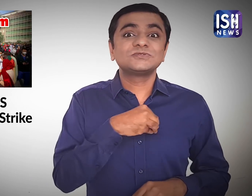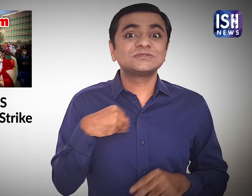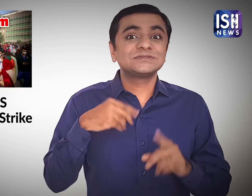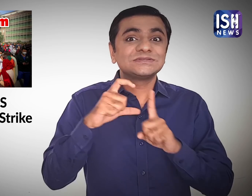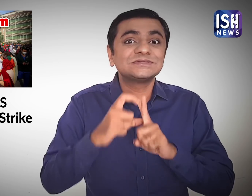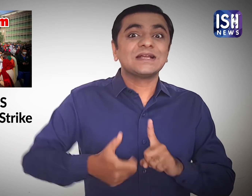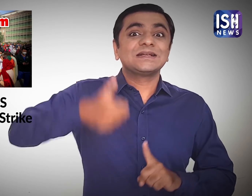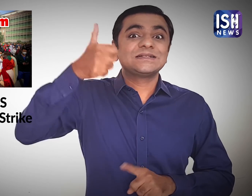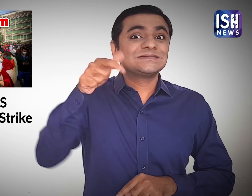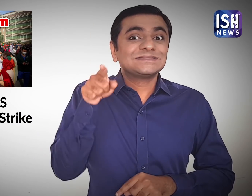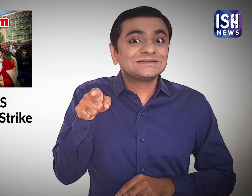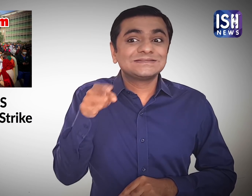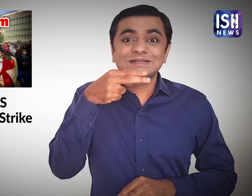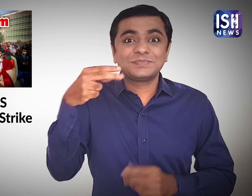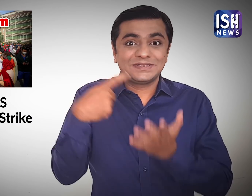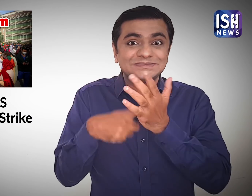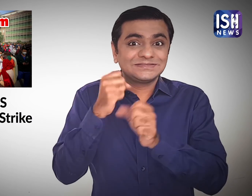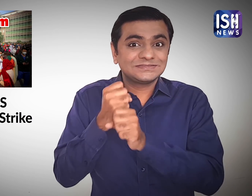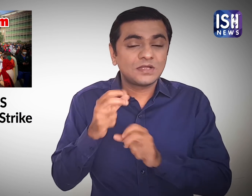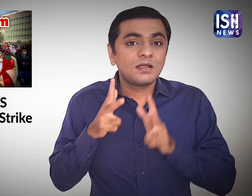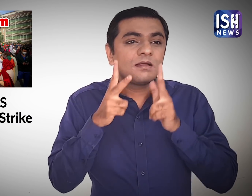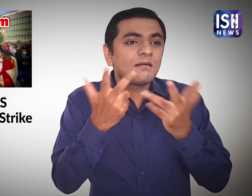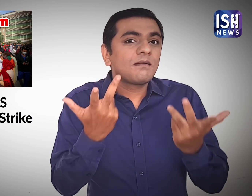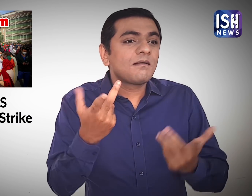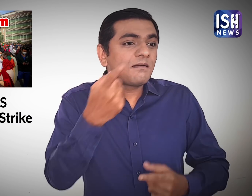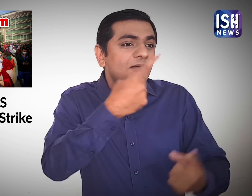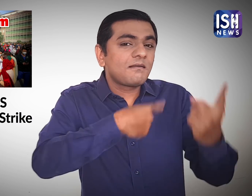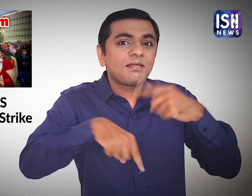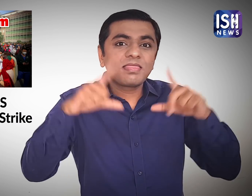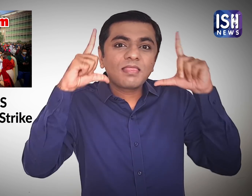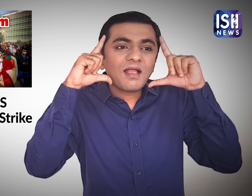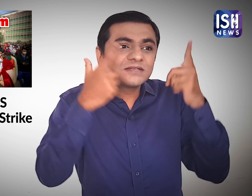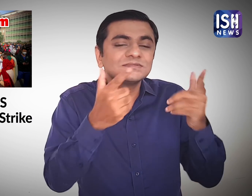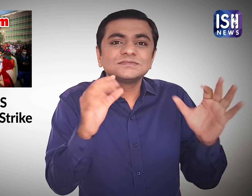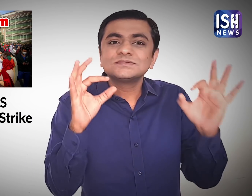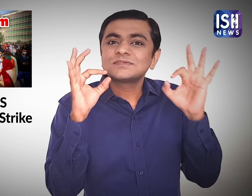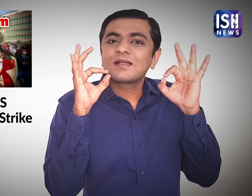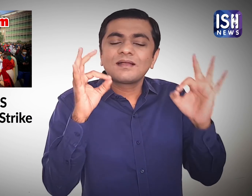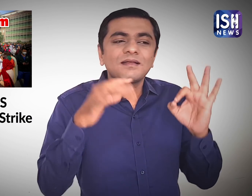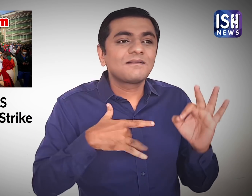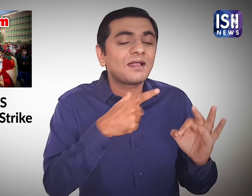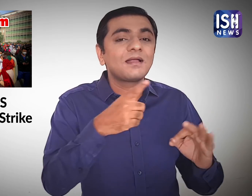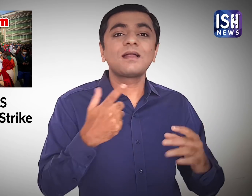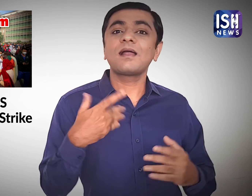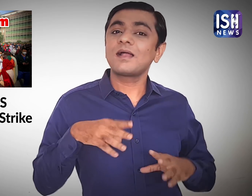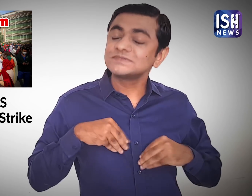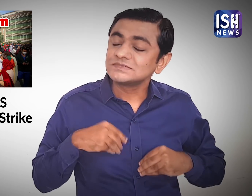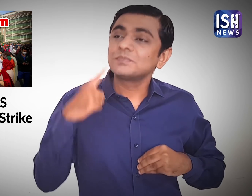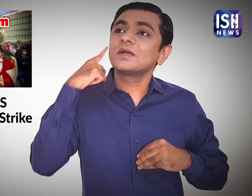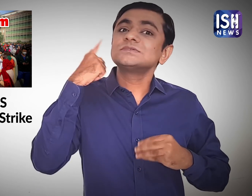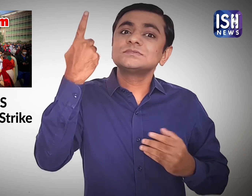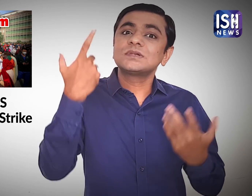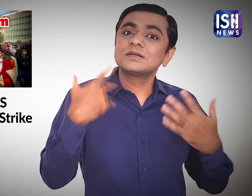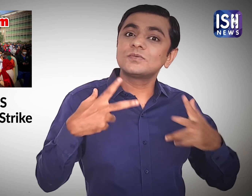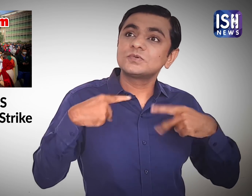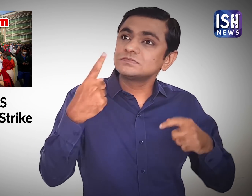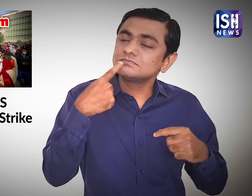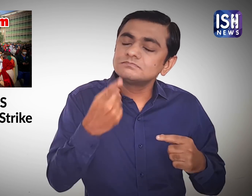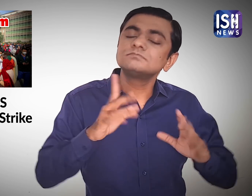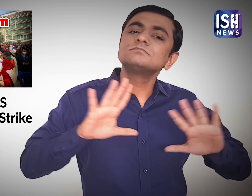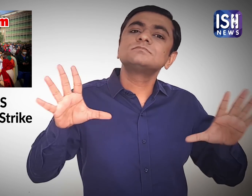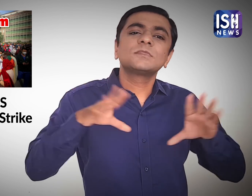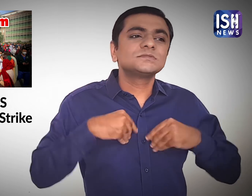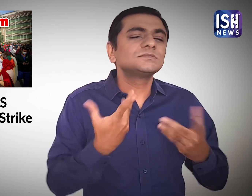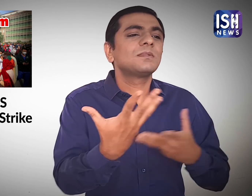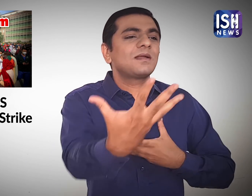Guleria said, “I thank the nursing fraternity for listening to our & the court's appeal.